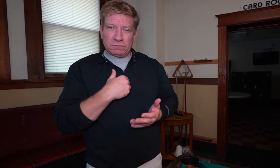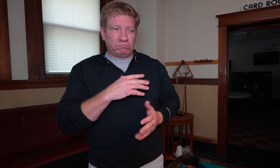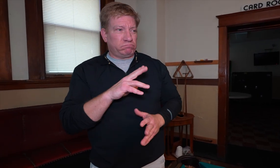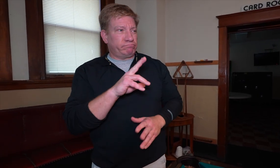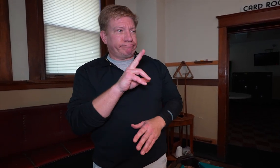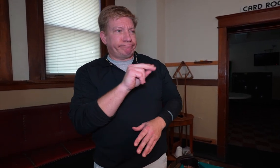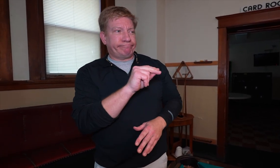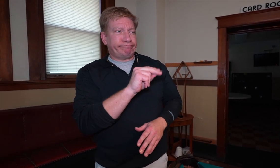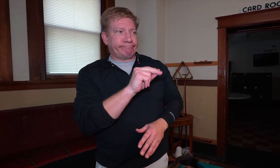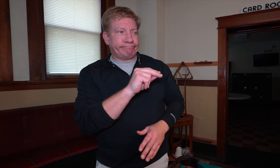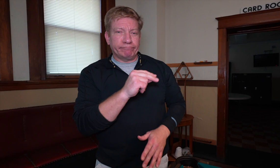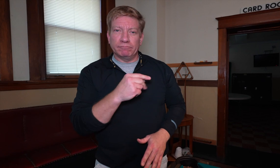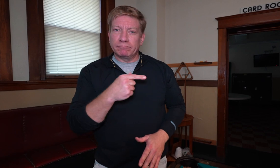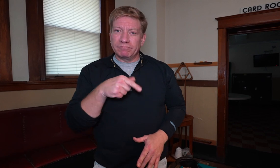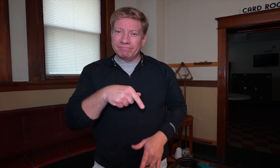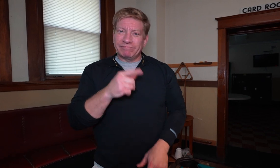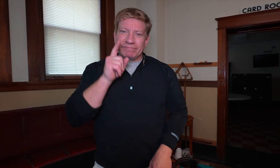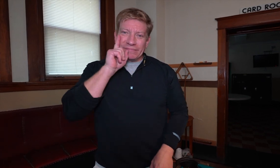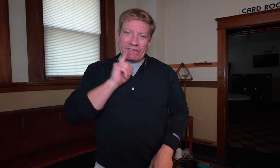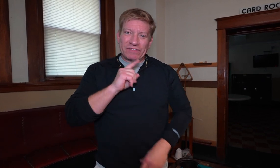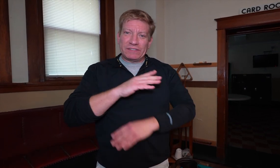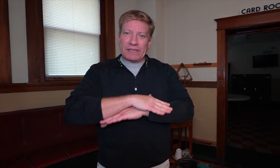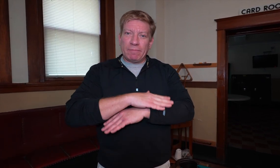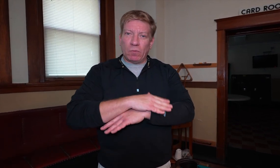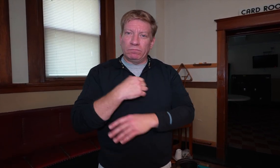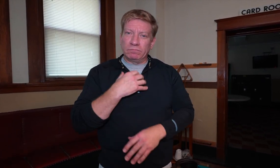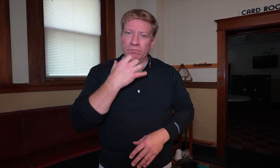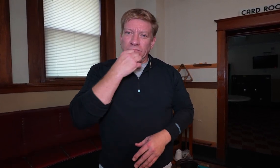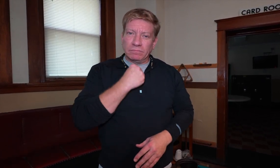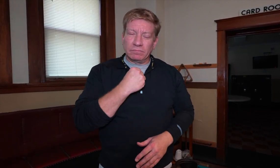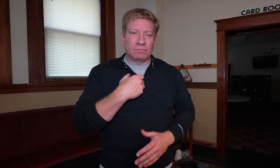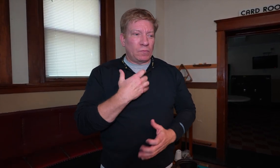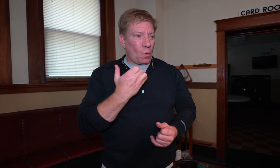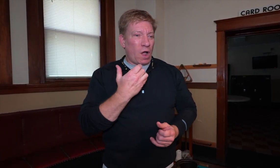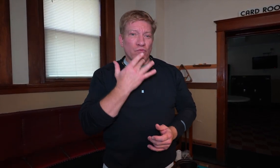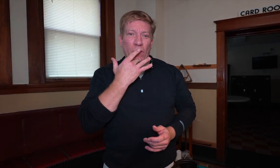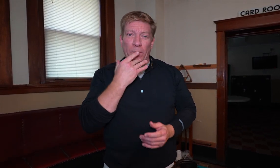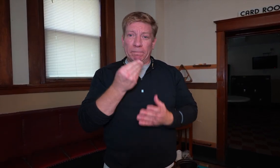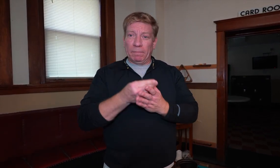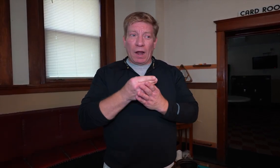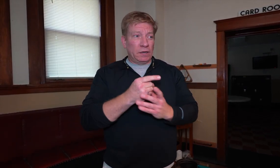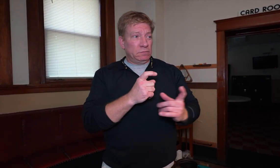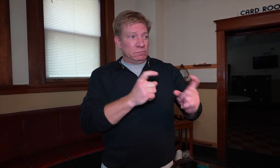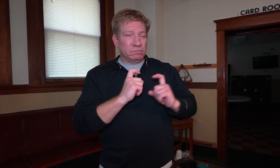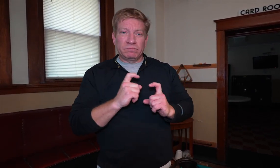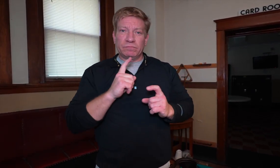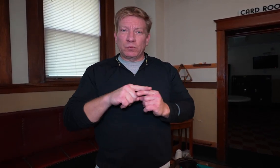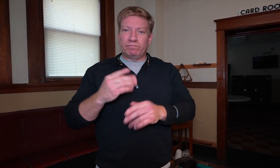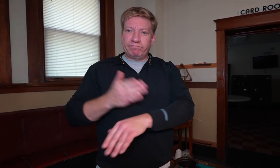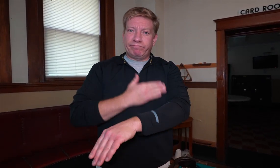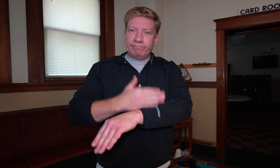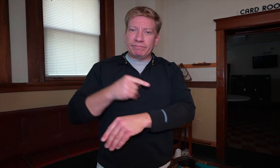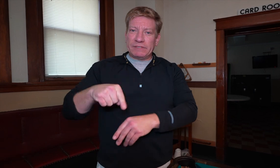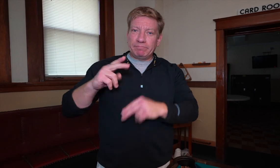I’ve said no because this is a treasured Deaf table. I would rather they donate the money to help us renovate